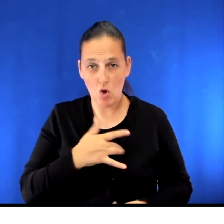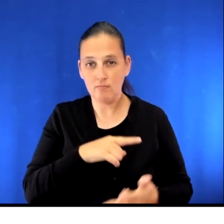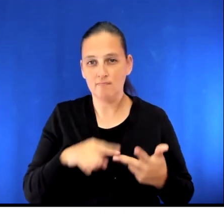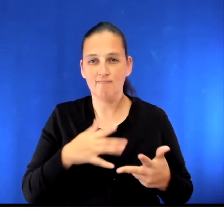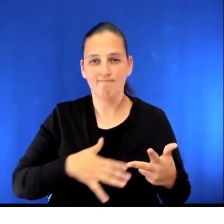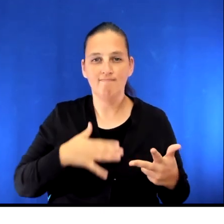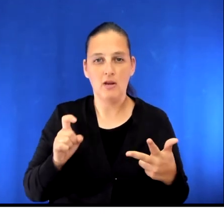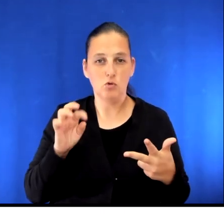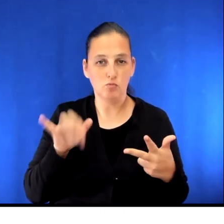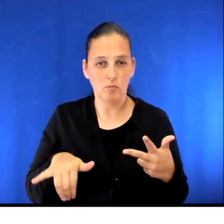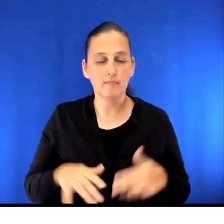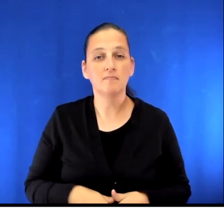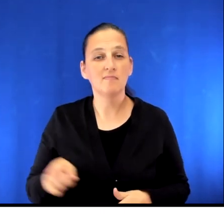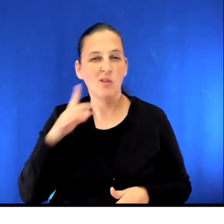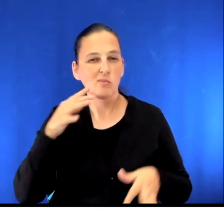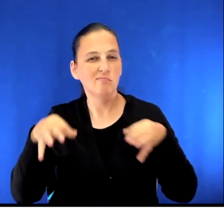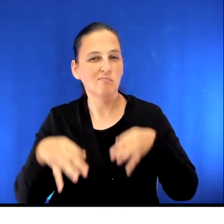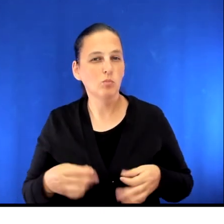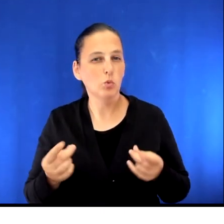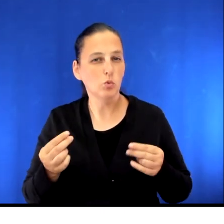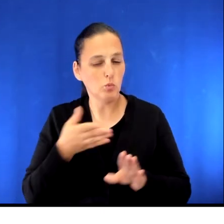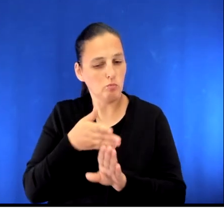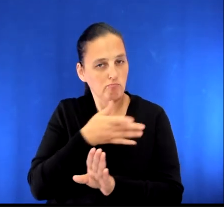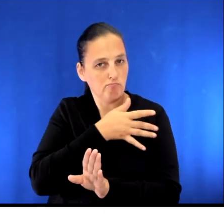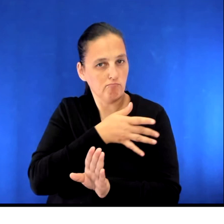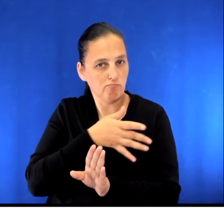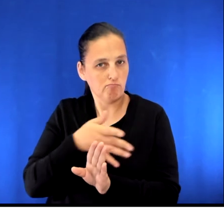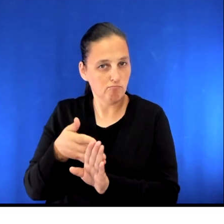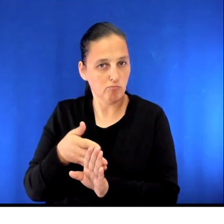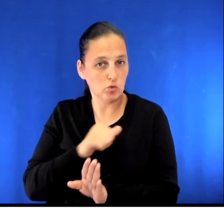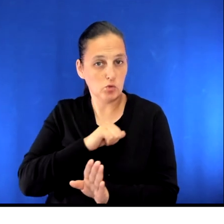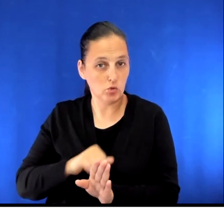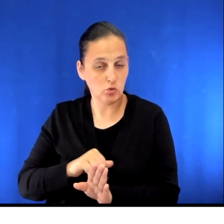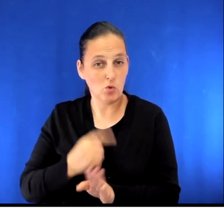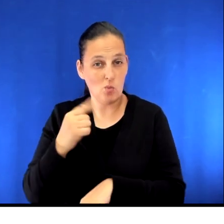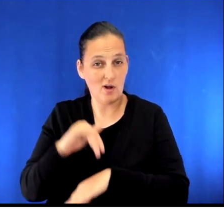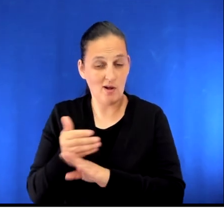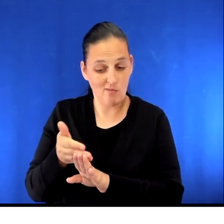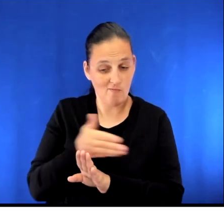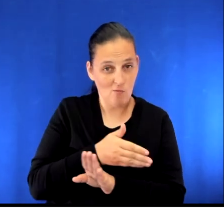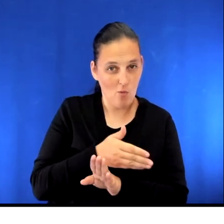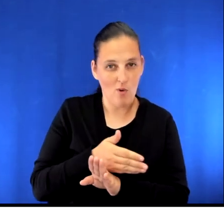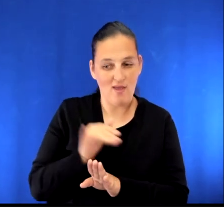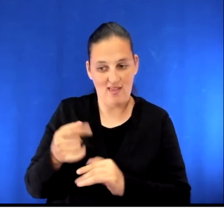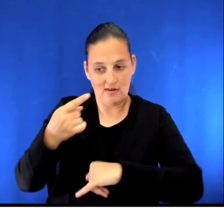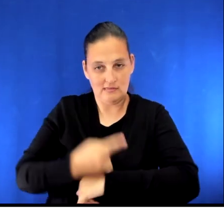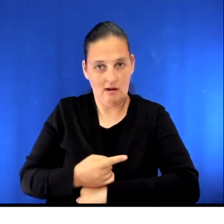You will also be given instructions regarding what to do in the days leading up to your surgery, including the night prior and the day of surgery.